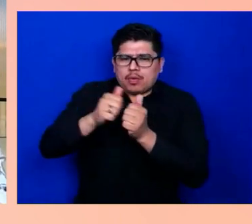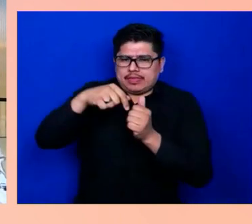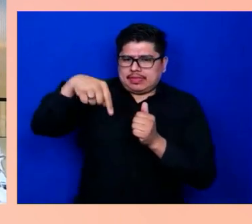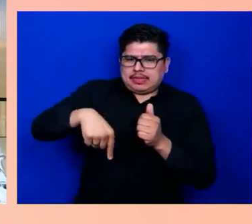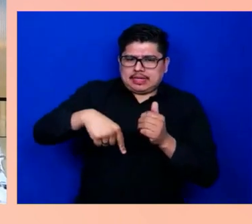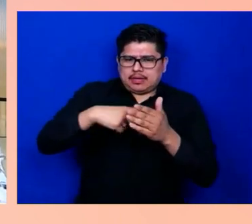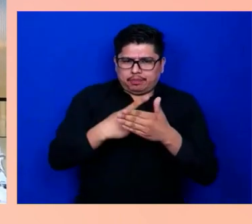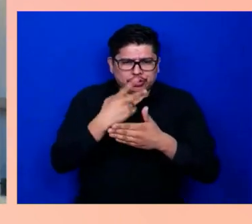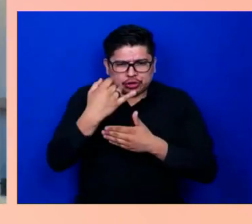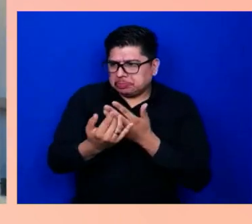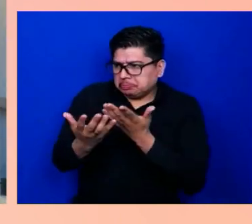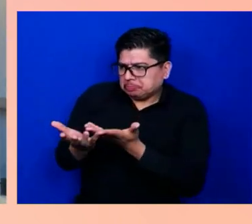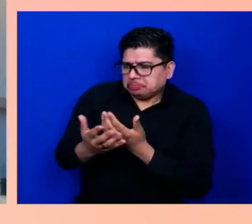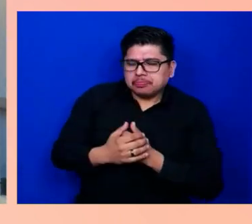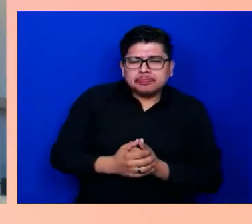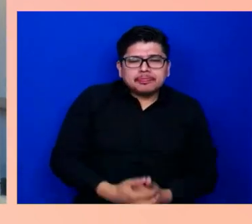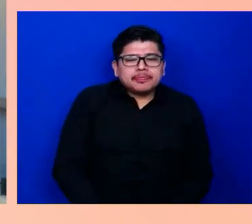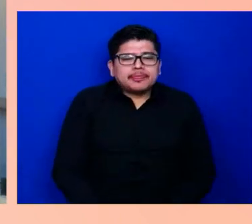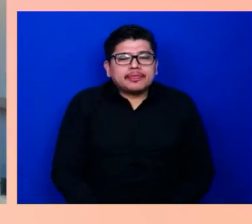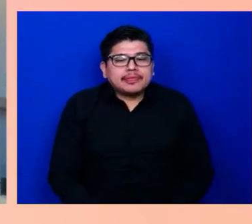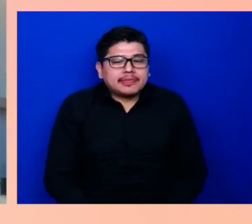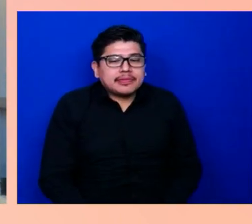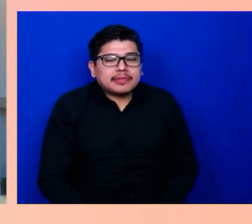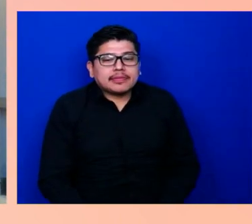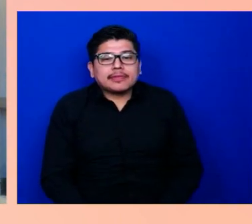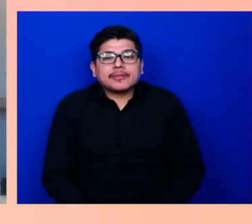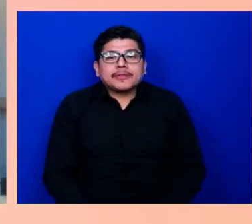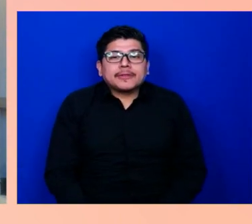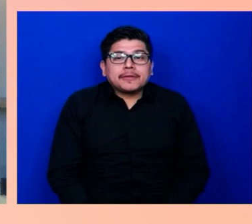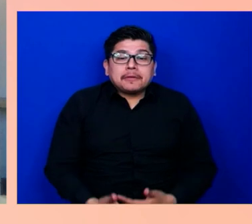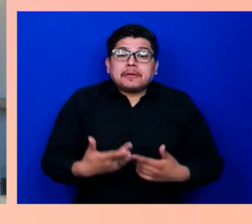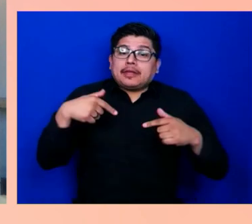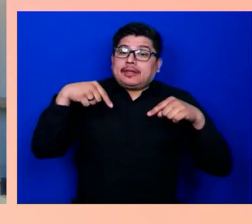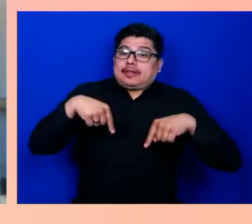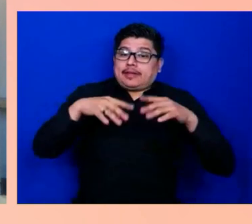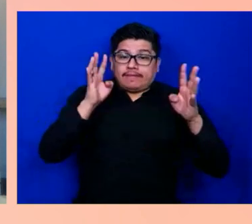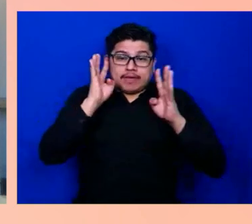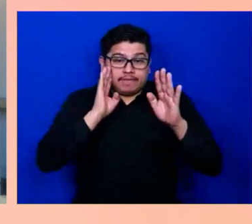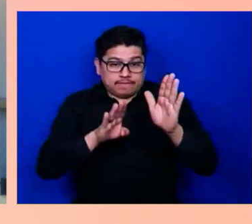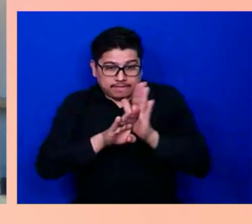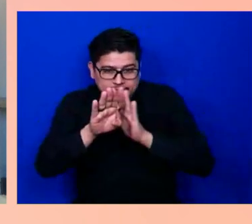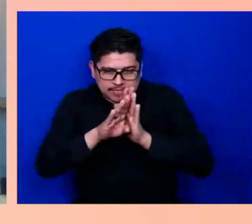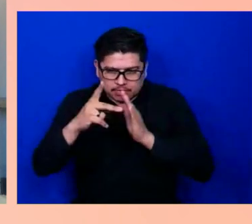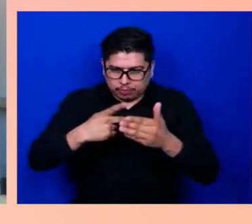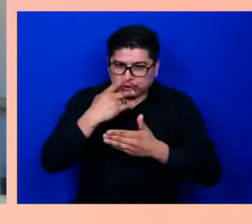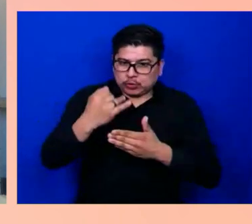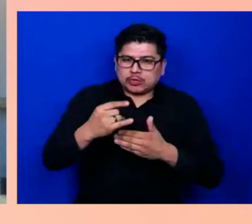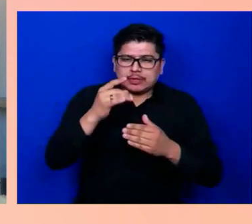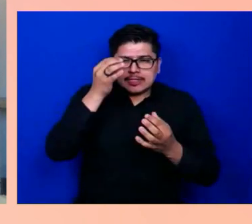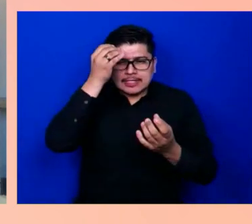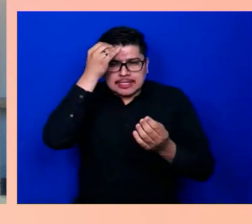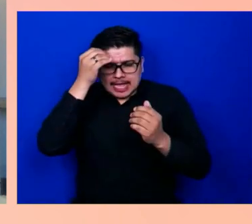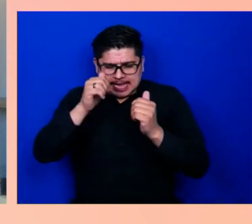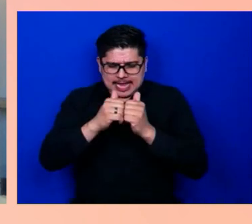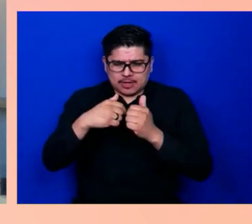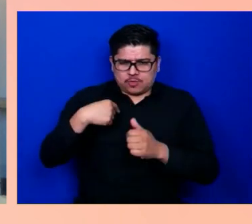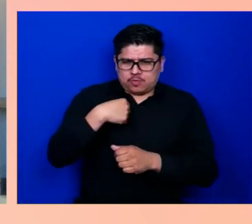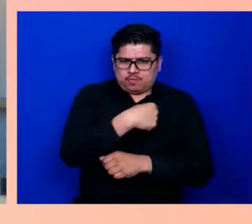Whenever we develop any project, actually, we really think about how do we, first of all, understand where we can make a difference, and you need data and